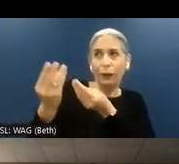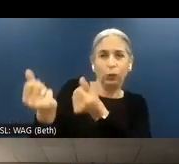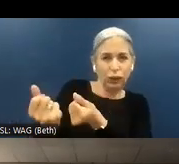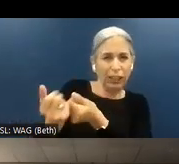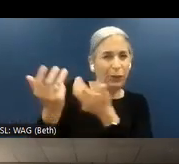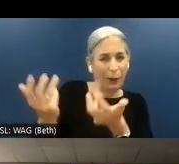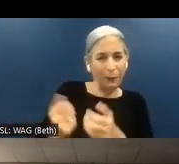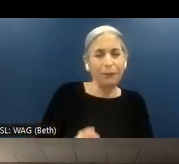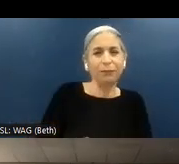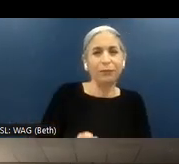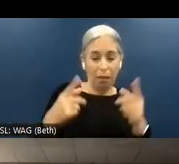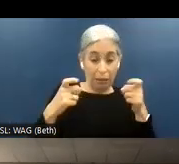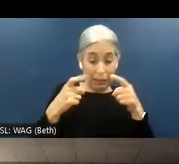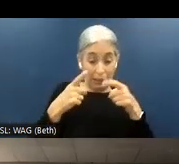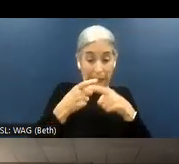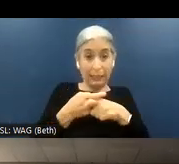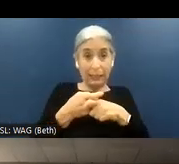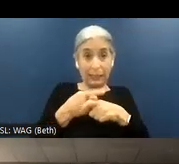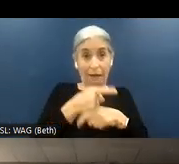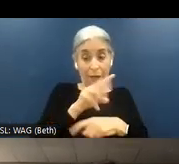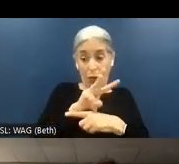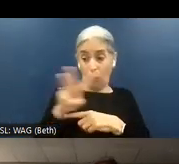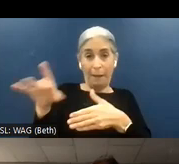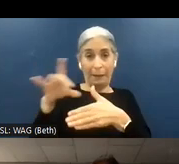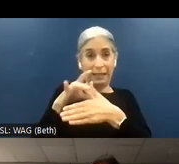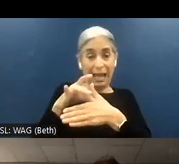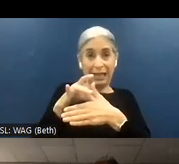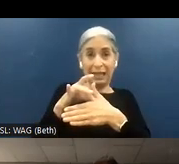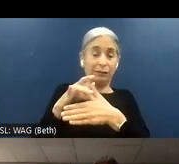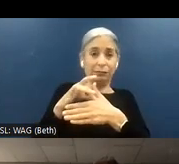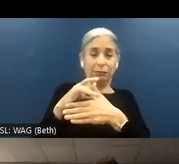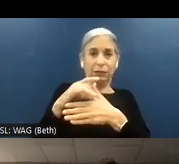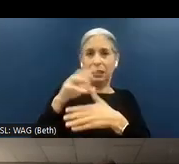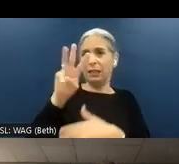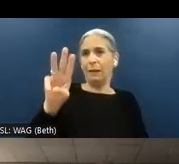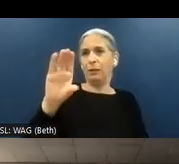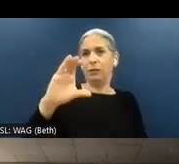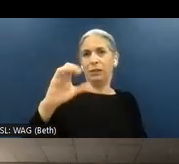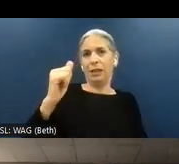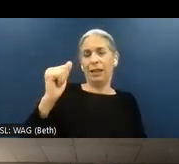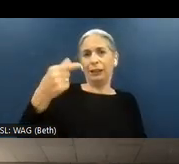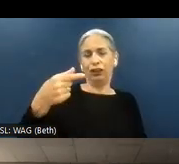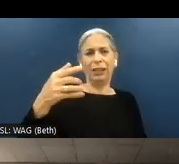The complexity of the Web Content Accessibility Guidelines is also related to the fact that